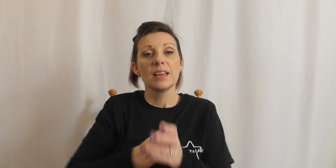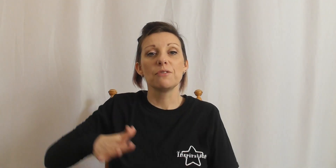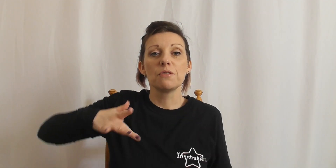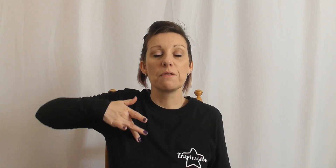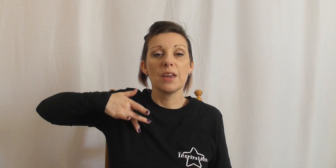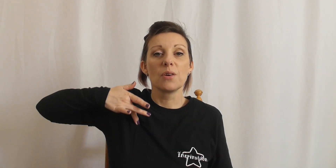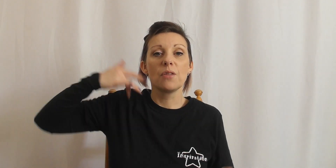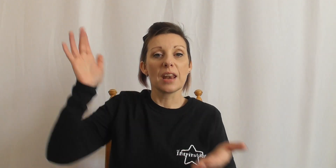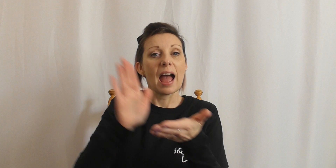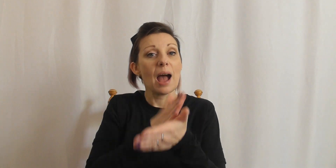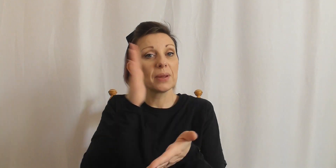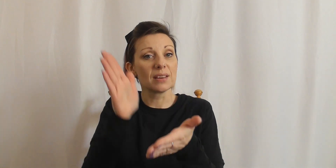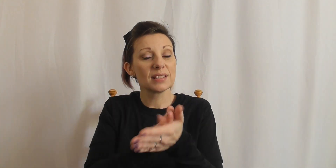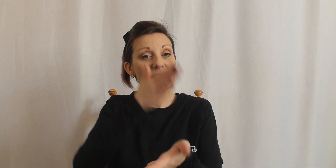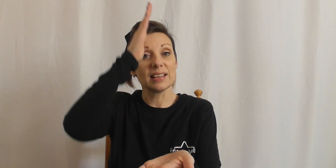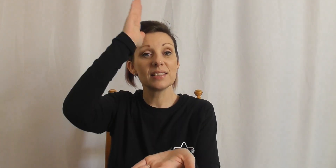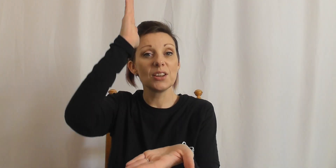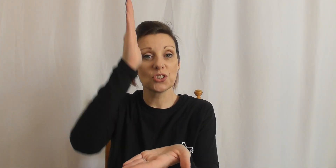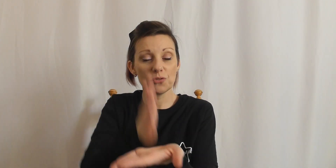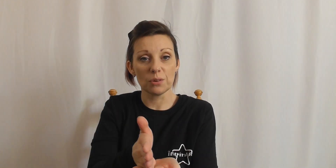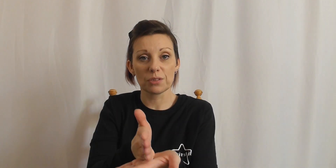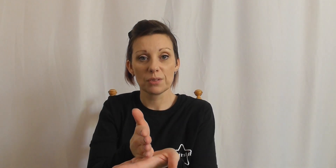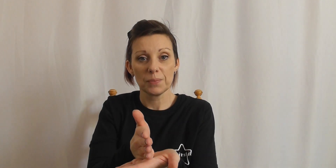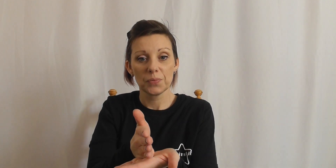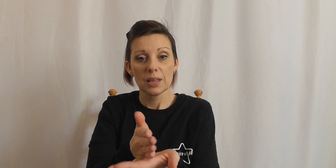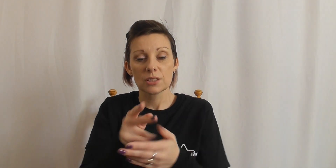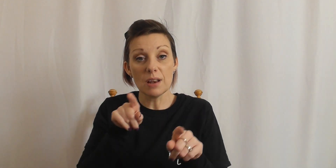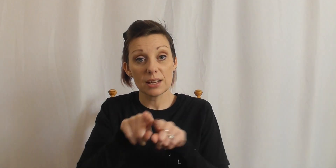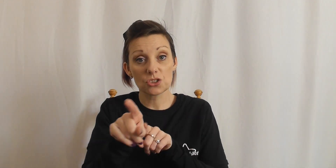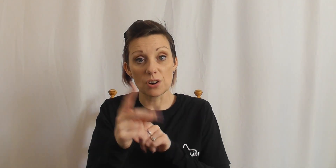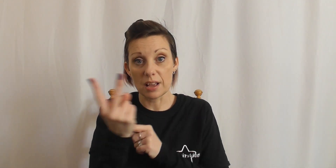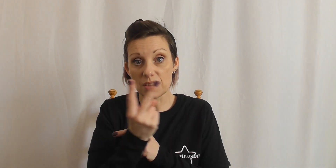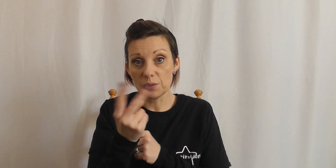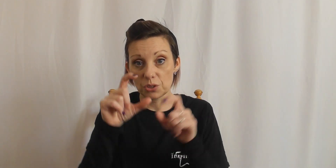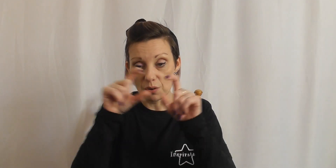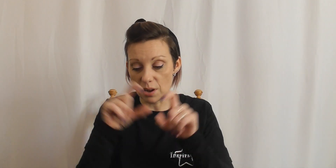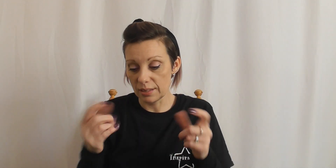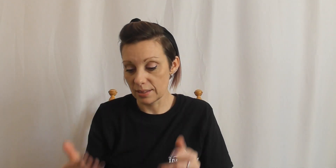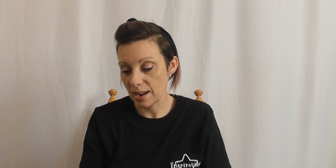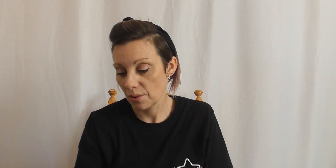if you feel that happiness is the truth. So let's try those two lines now.